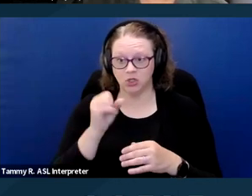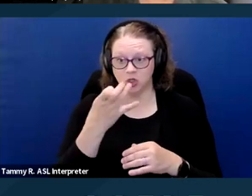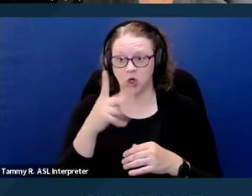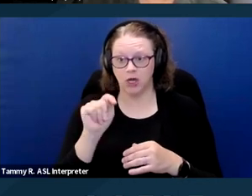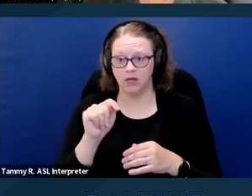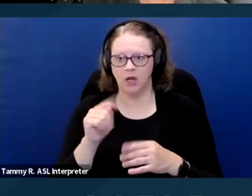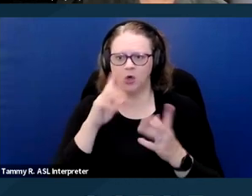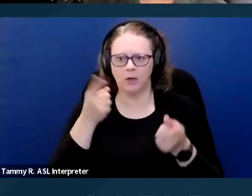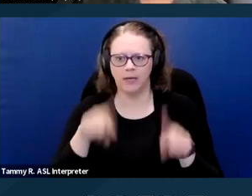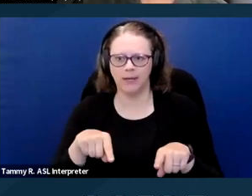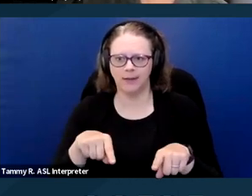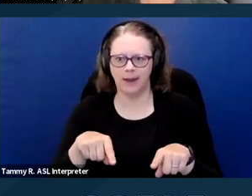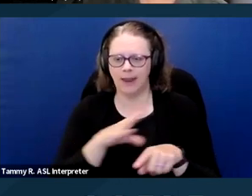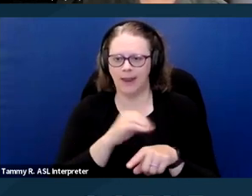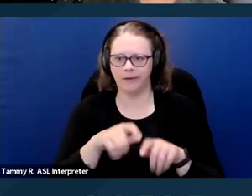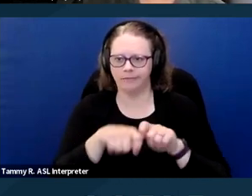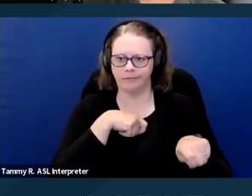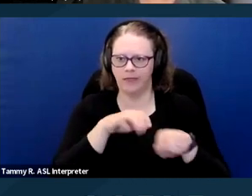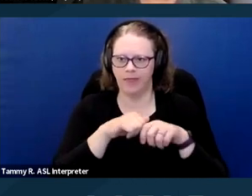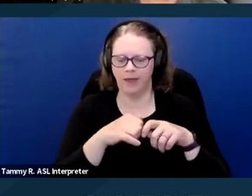The 9th Circuit held a couple of things that are important.